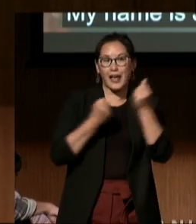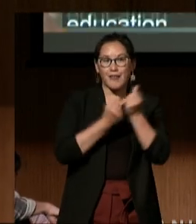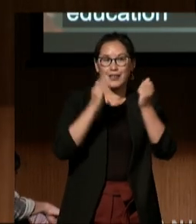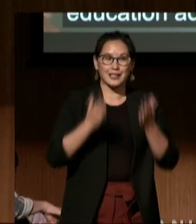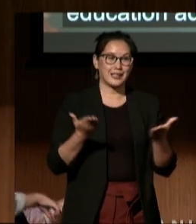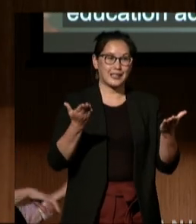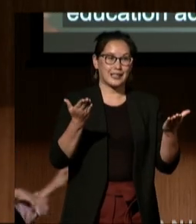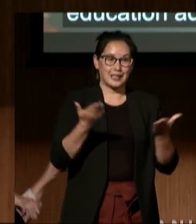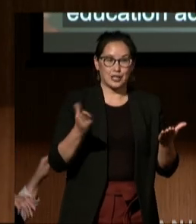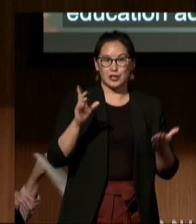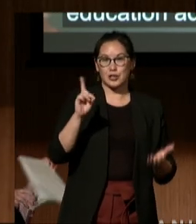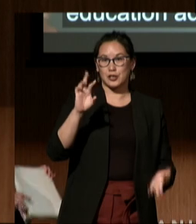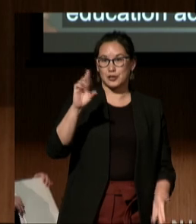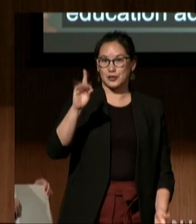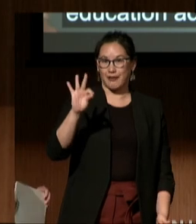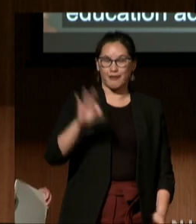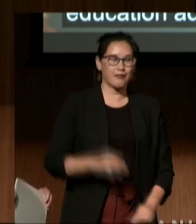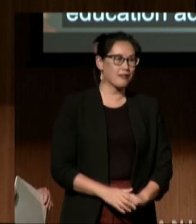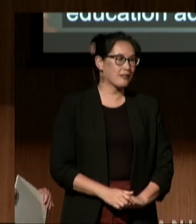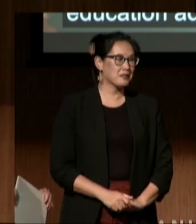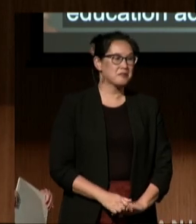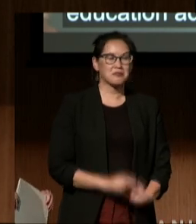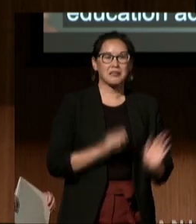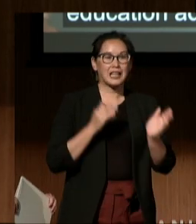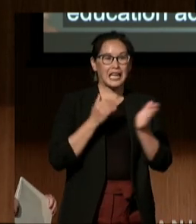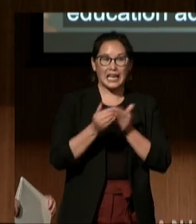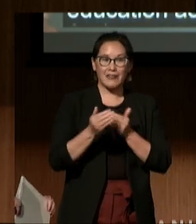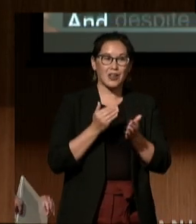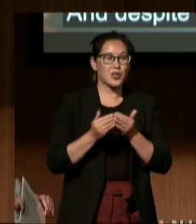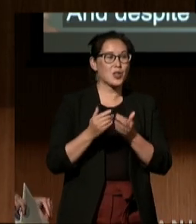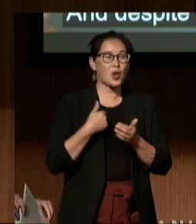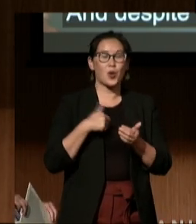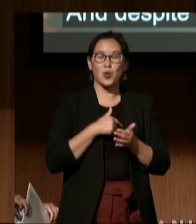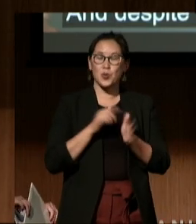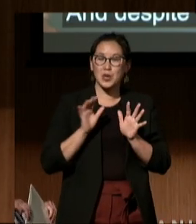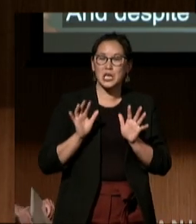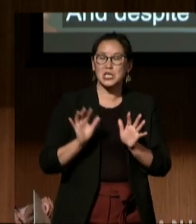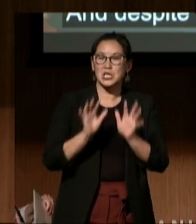And despite the fact that we push, shove, and jackhammer,